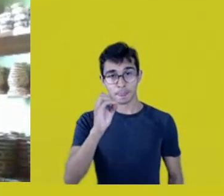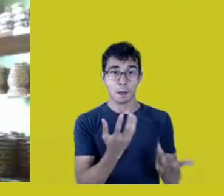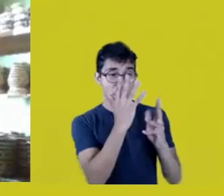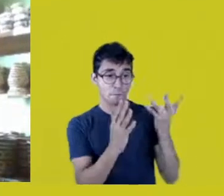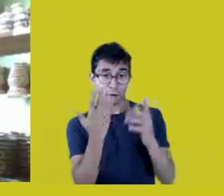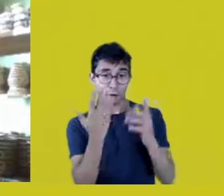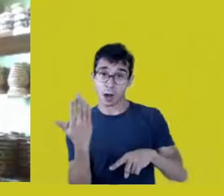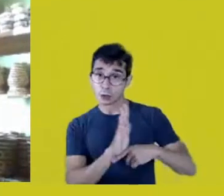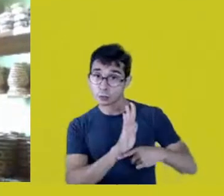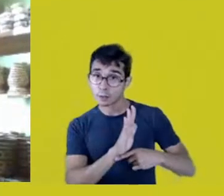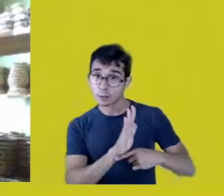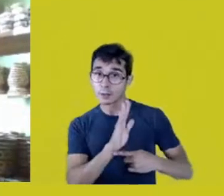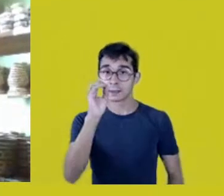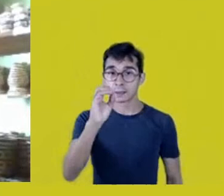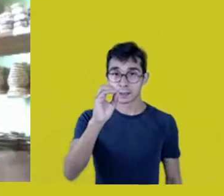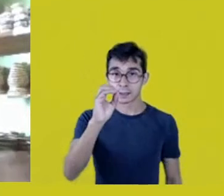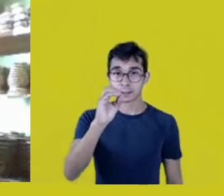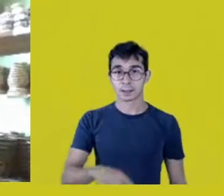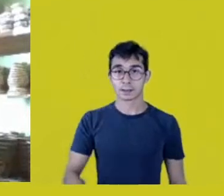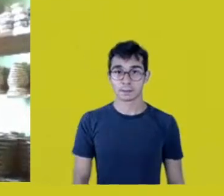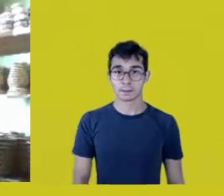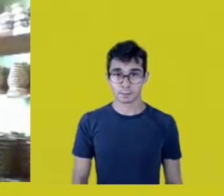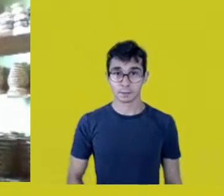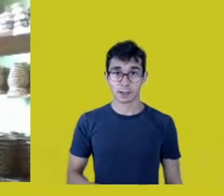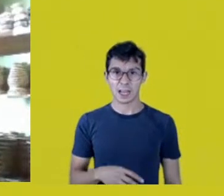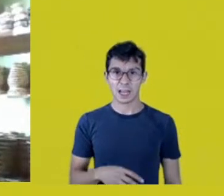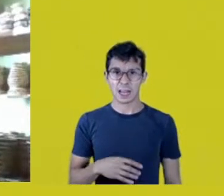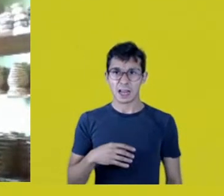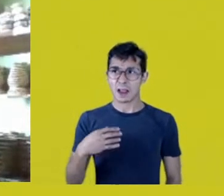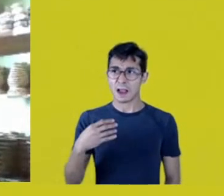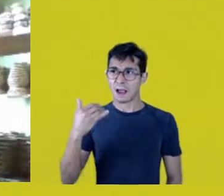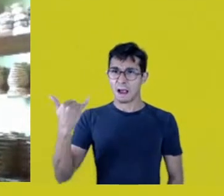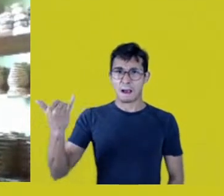And we’re accused of being responsible for the fires?